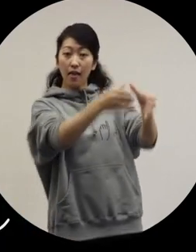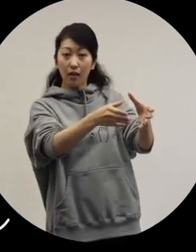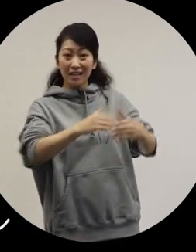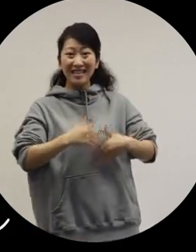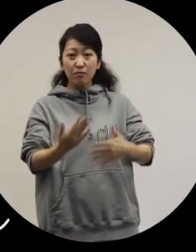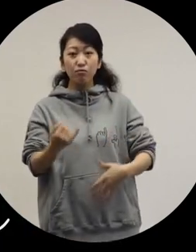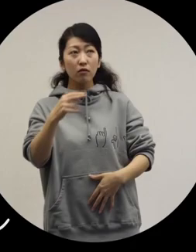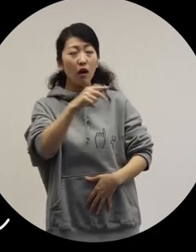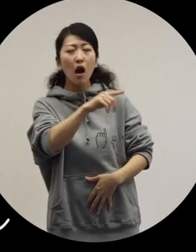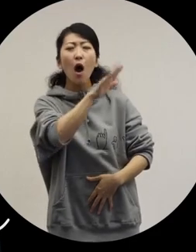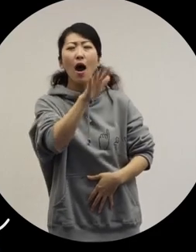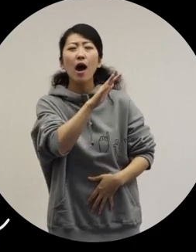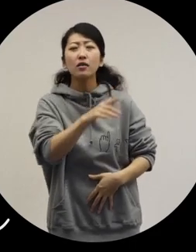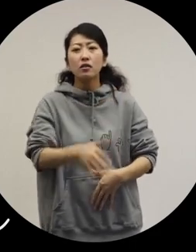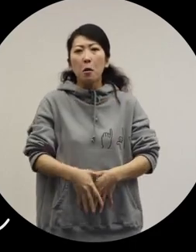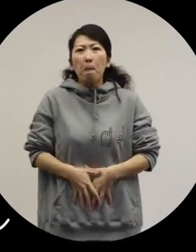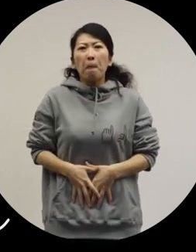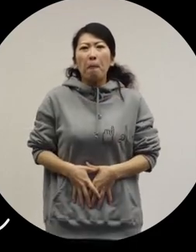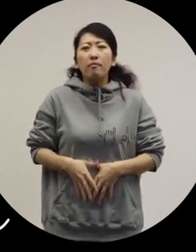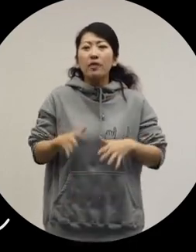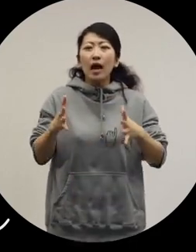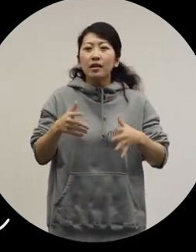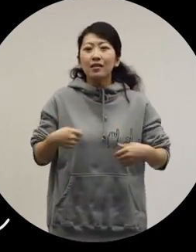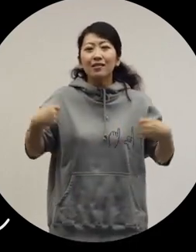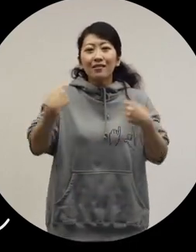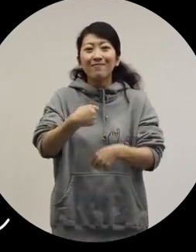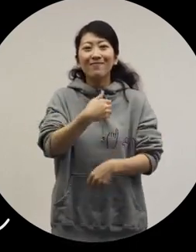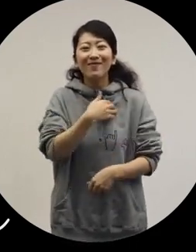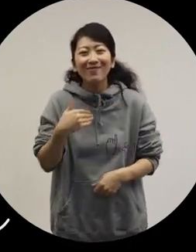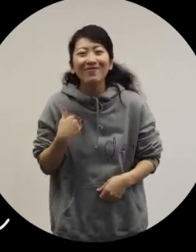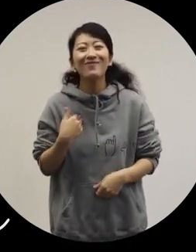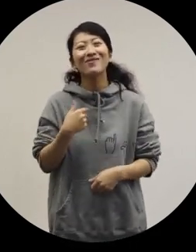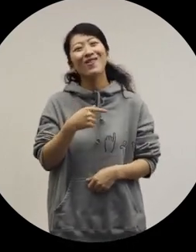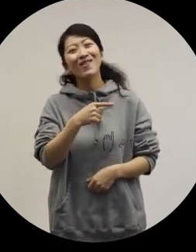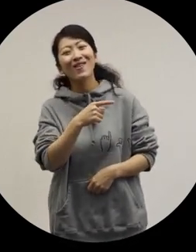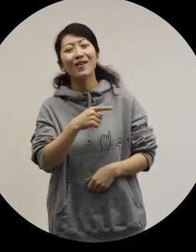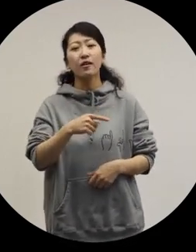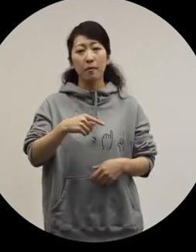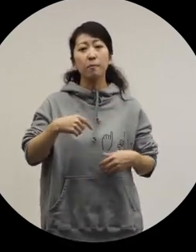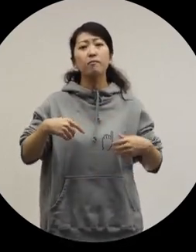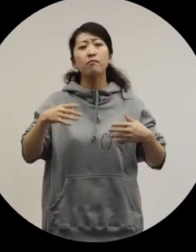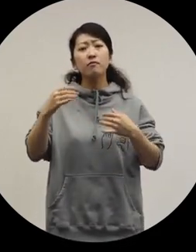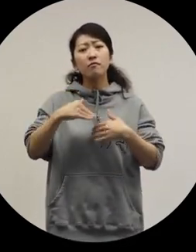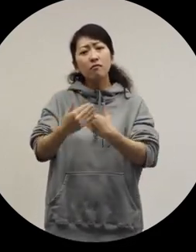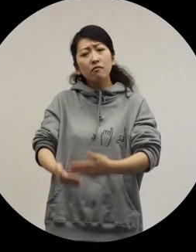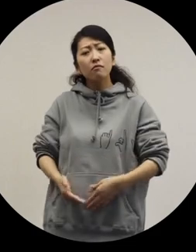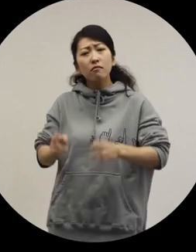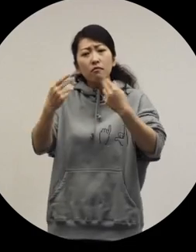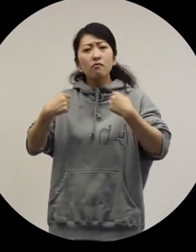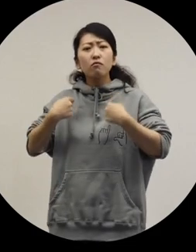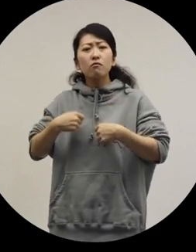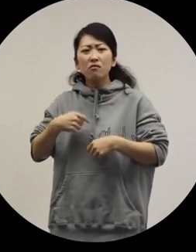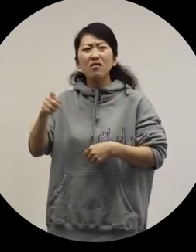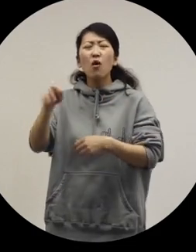"It doesn't tighten around my belly, so I can wear it, and also it's cute." "It's hard to find cute maternity clothes, so I'm happy I found some."